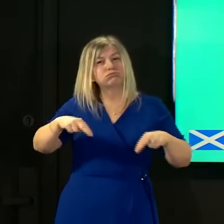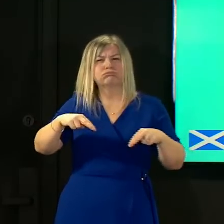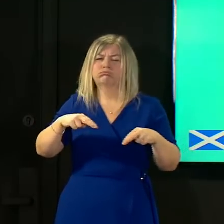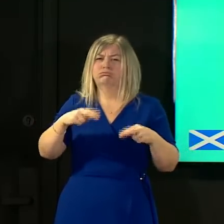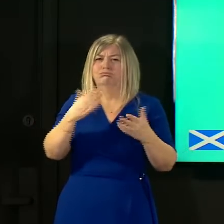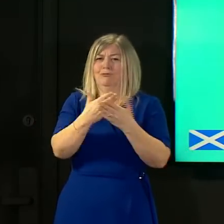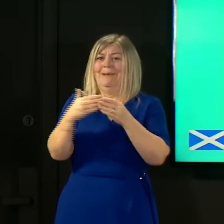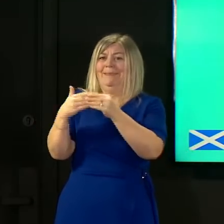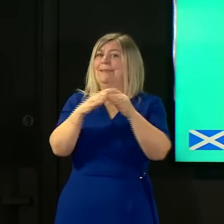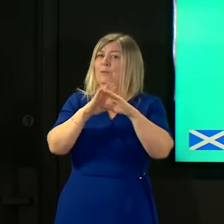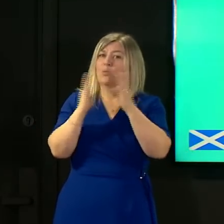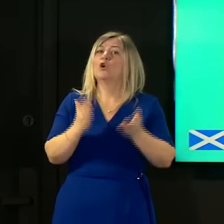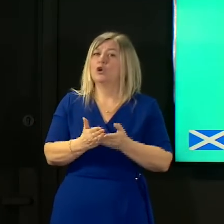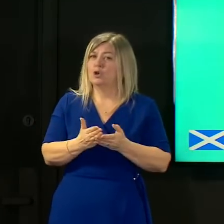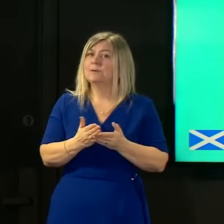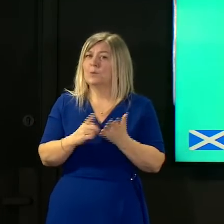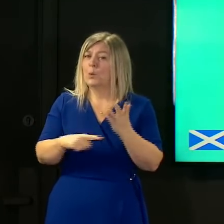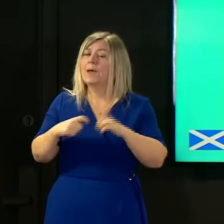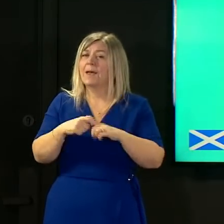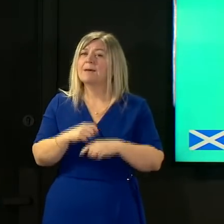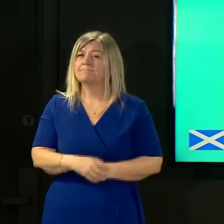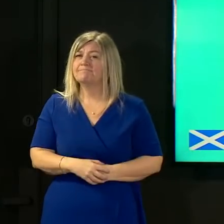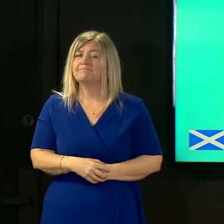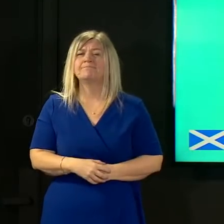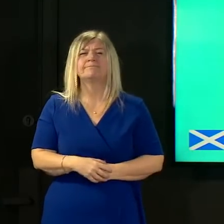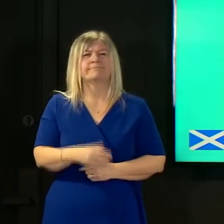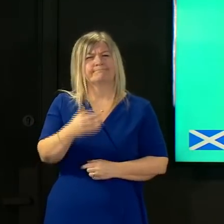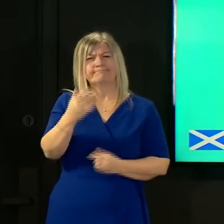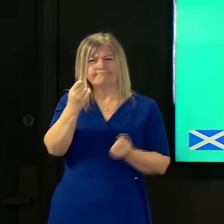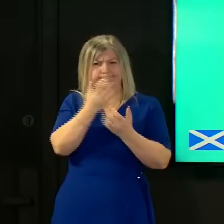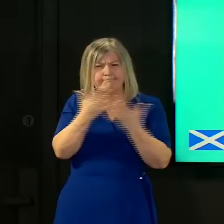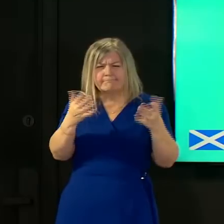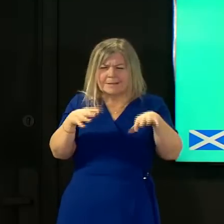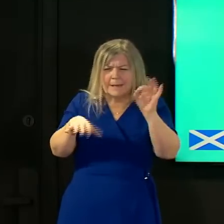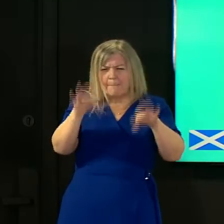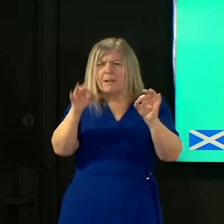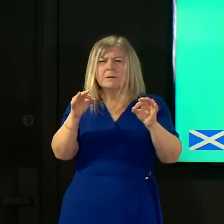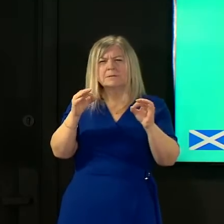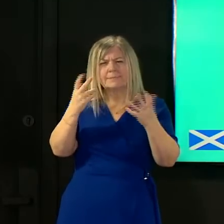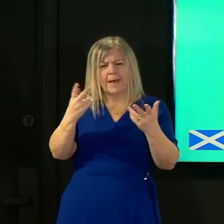now sequencing an increasing proportion of all our positive test samples while it's important that